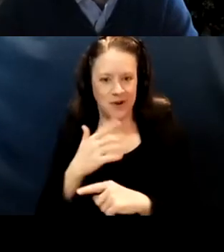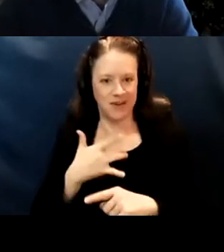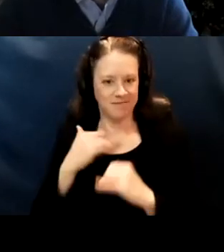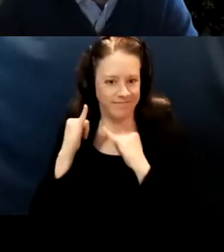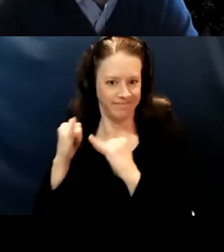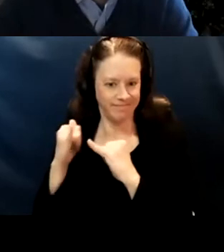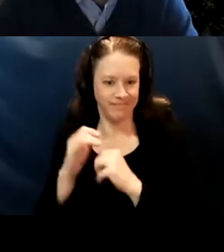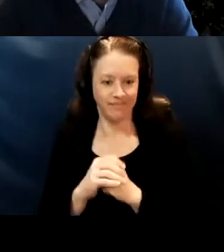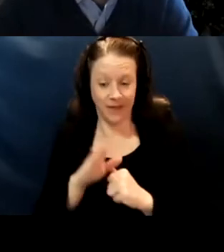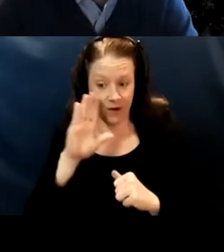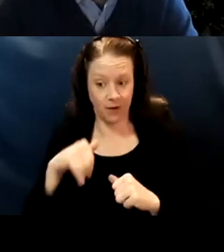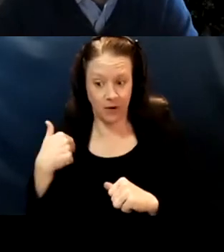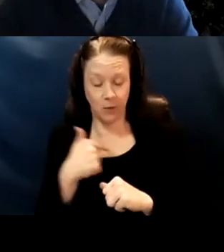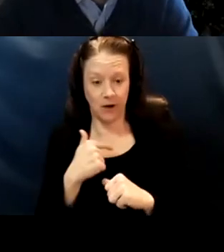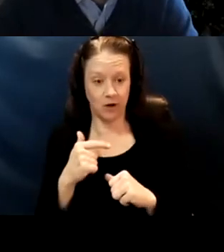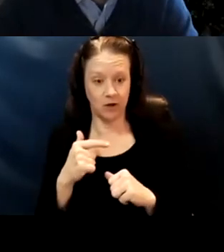I know who we are at the end. We are at 1:02.